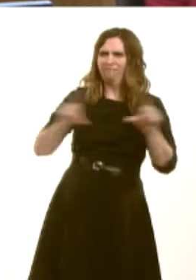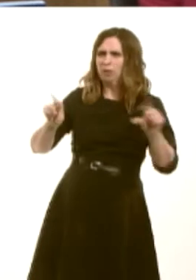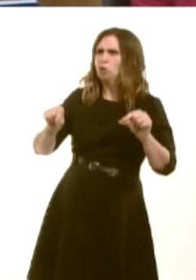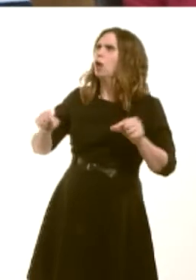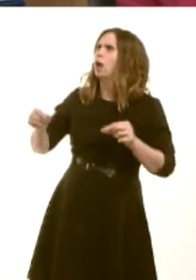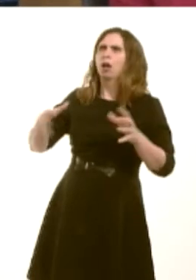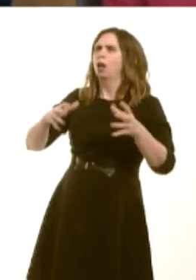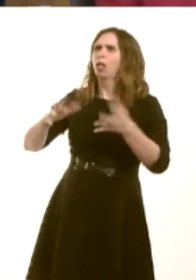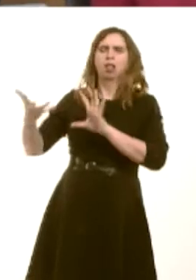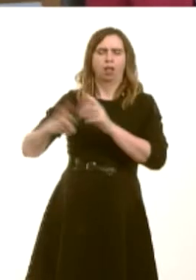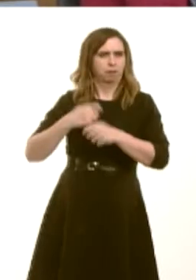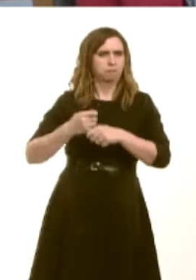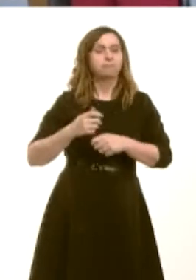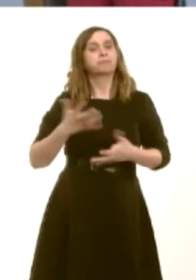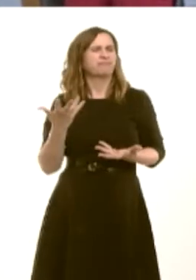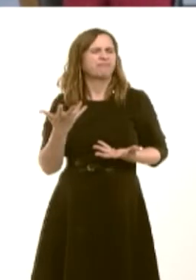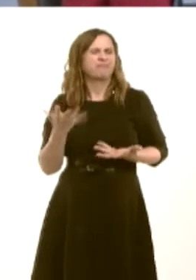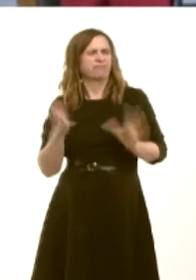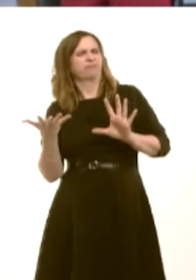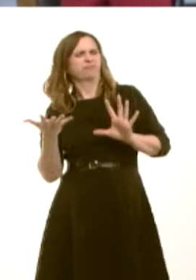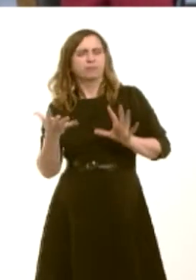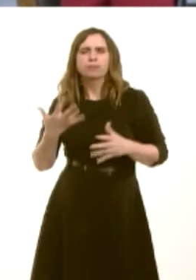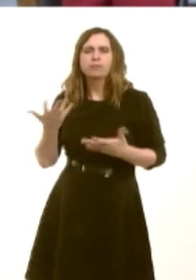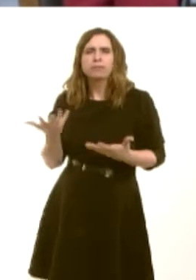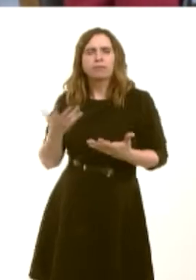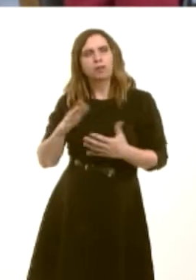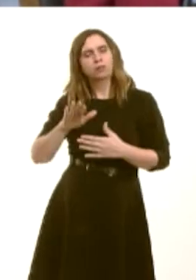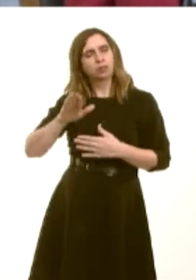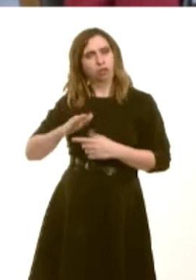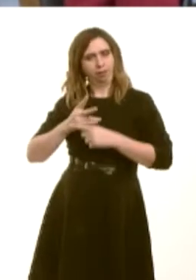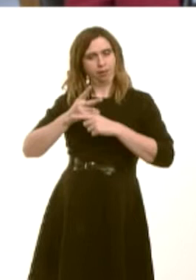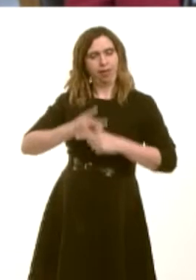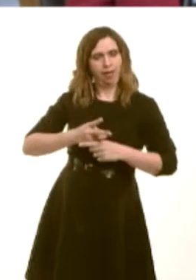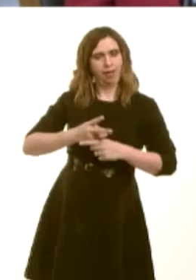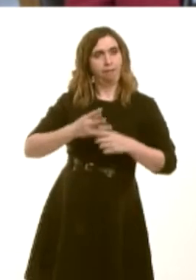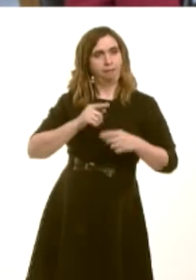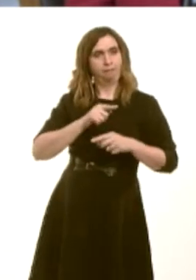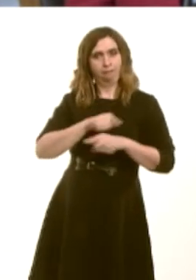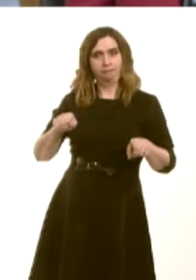to consider how best to provide the childcare that they are obliged to provide. Of course,